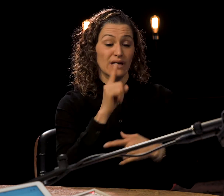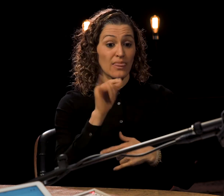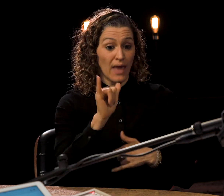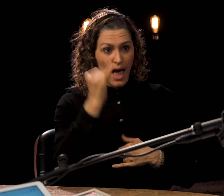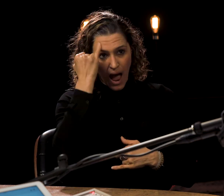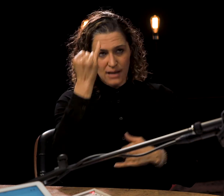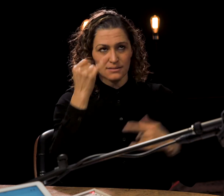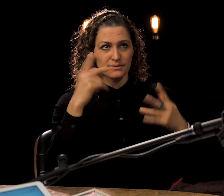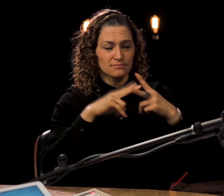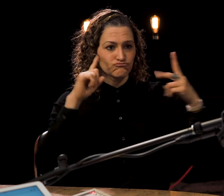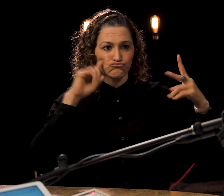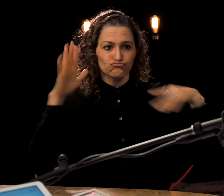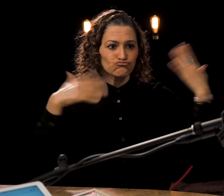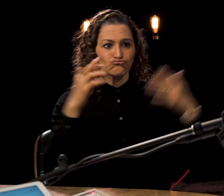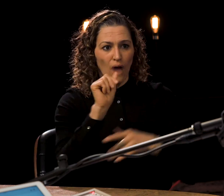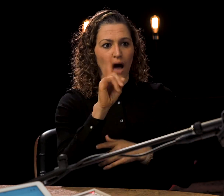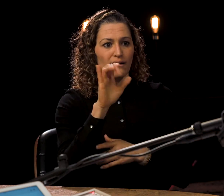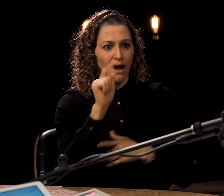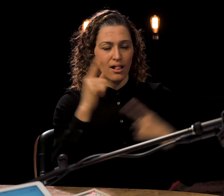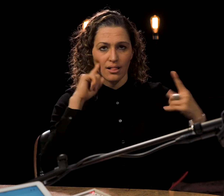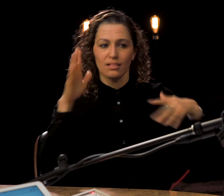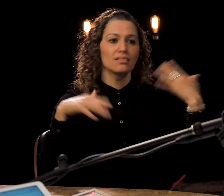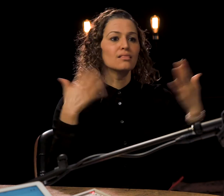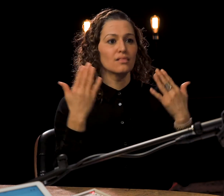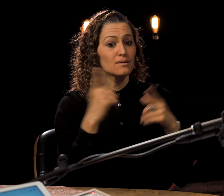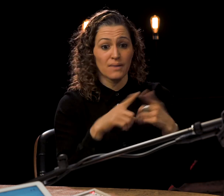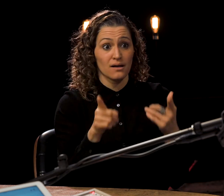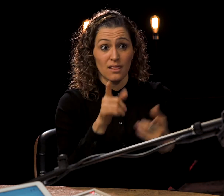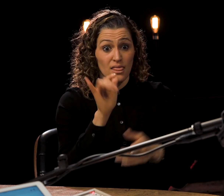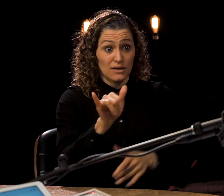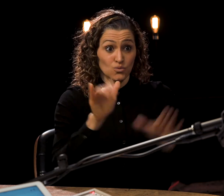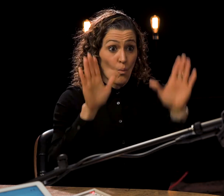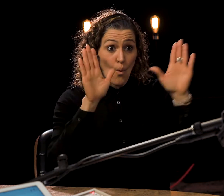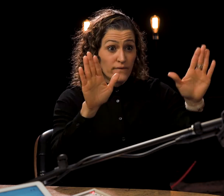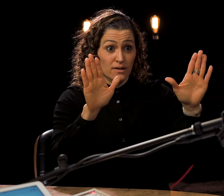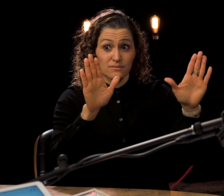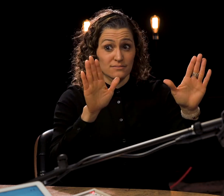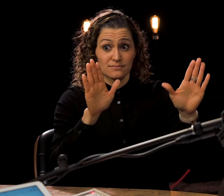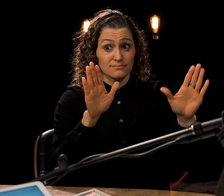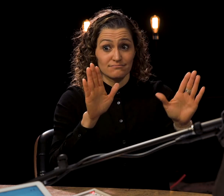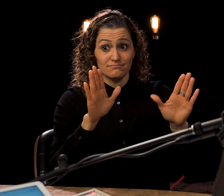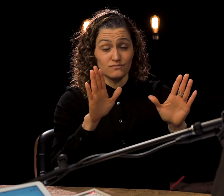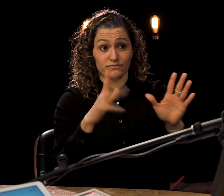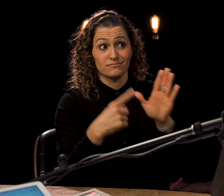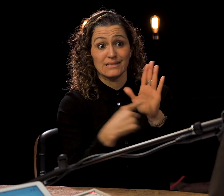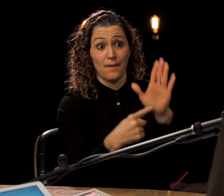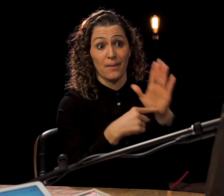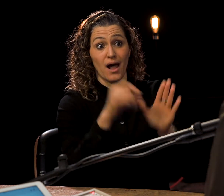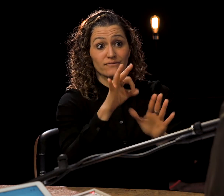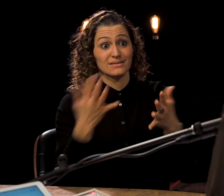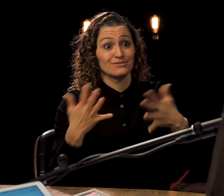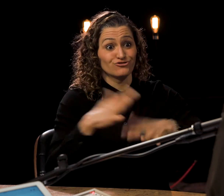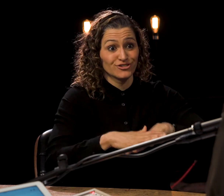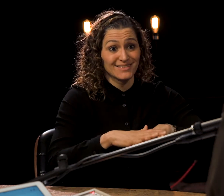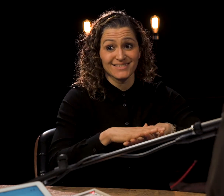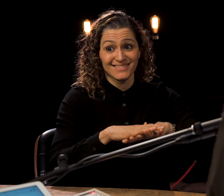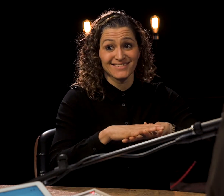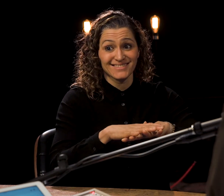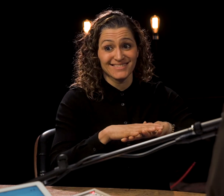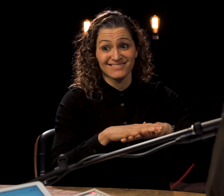Dawn Jani Birley: I'm really delighted to see that Dawn Jani Birley: this has really taken Dawn Jani Birley: off here in Canada. Dawn Jani Birley: It's a radical idea what we're doing in Dawn Jani Birley: 'Prince Hamlet'.